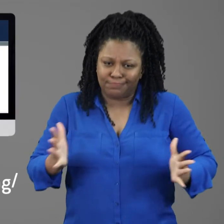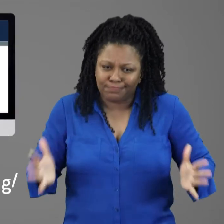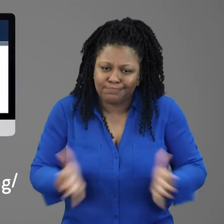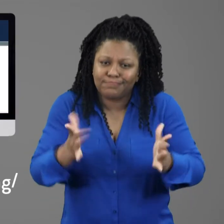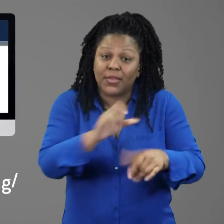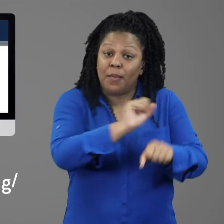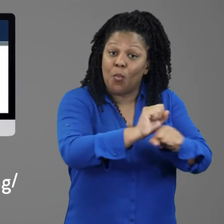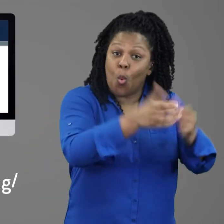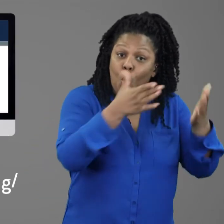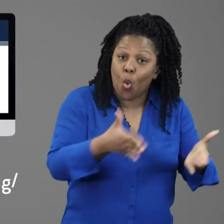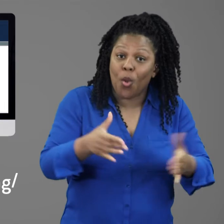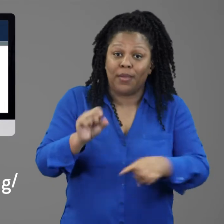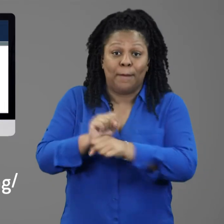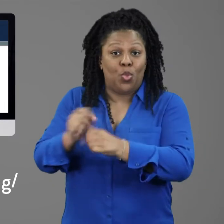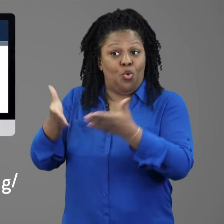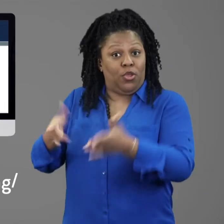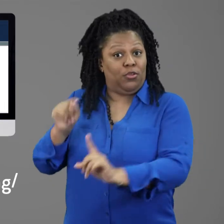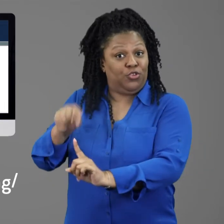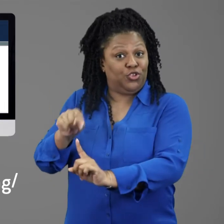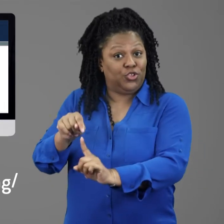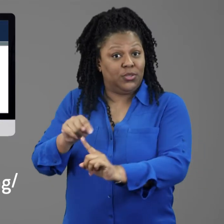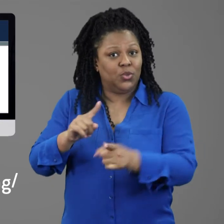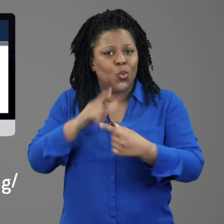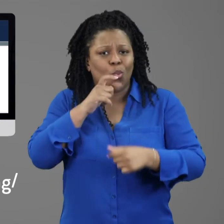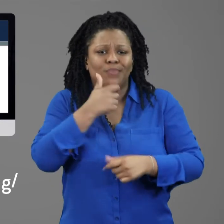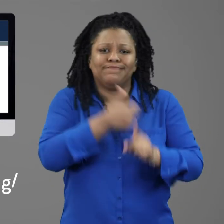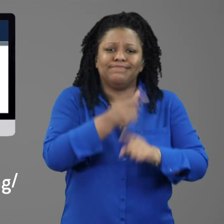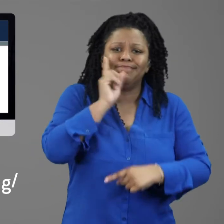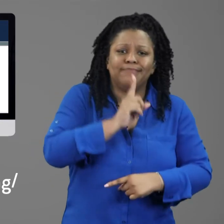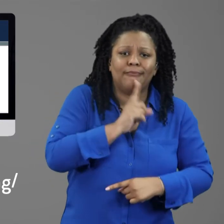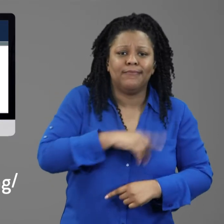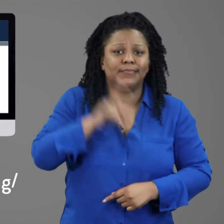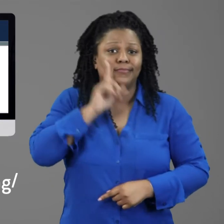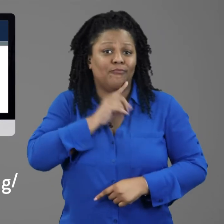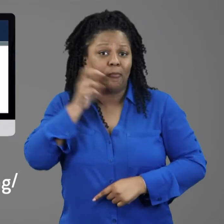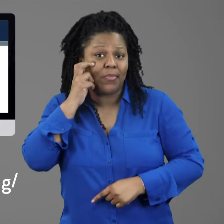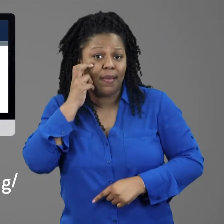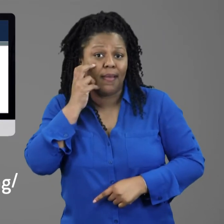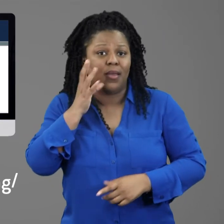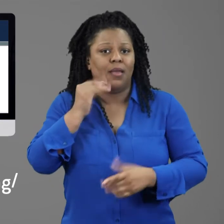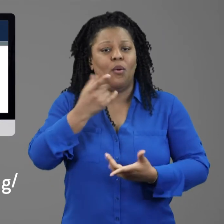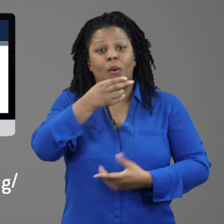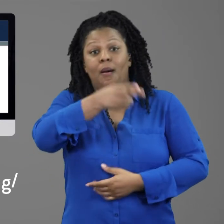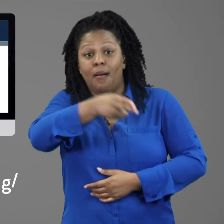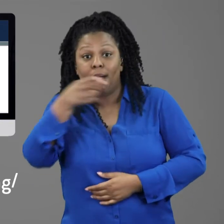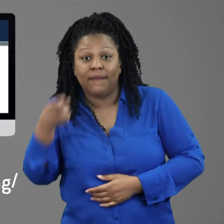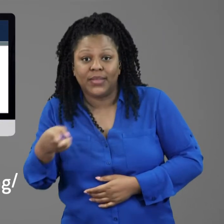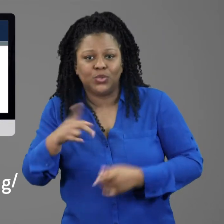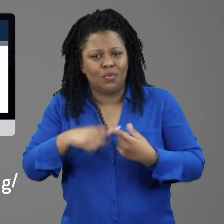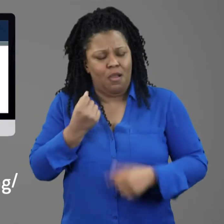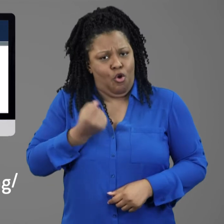We encourage employers and employees who are deaf, deafblind and hard of hearing